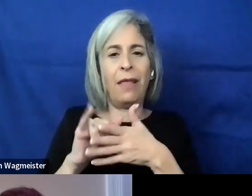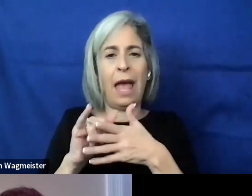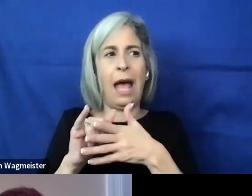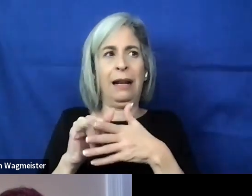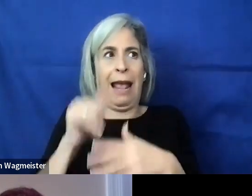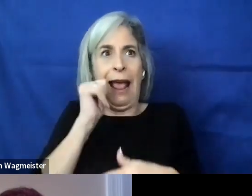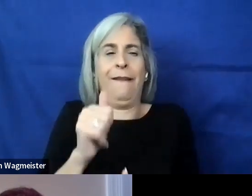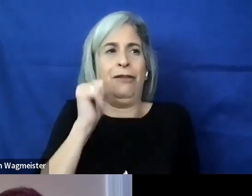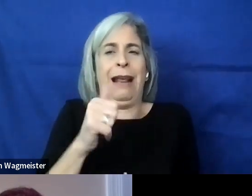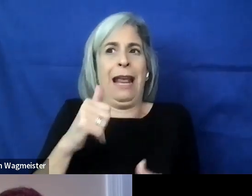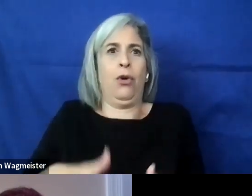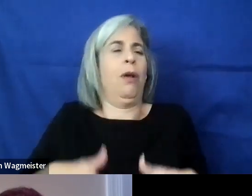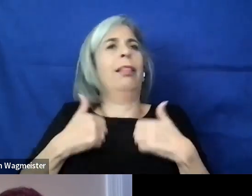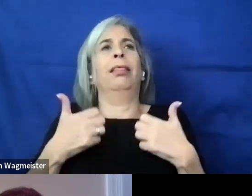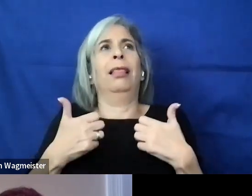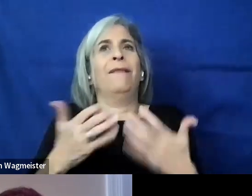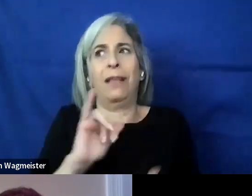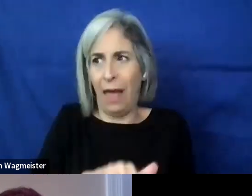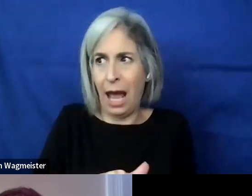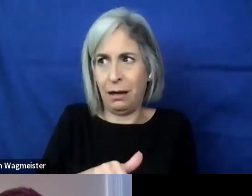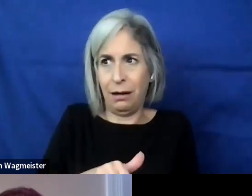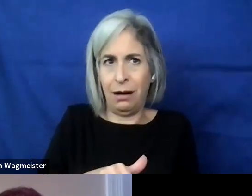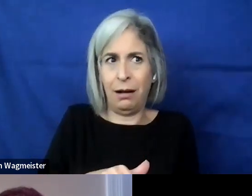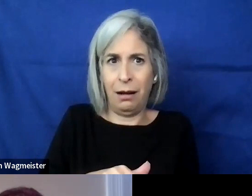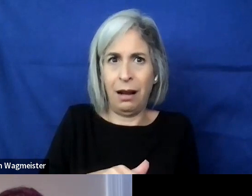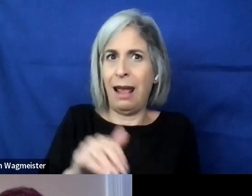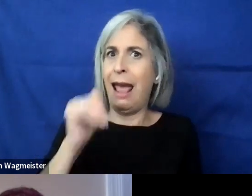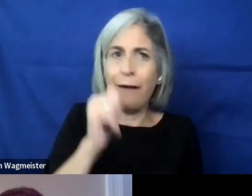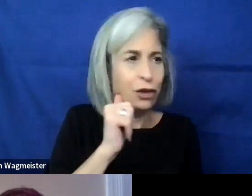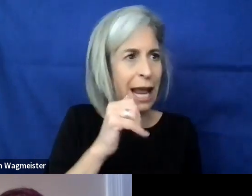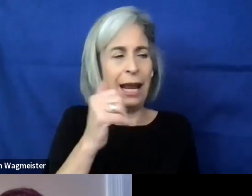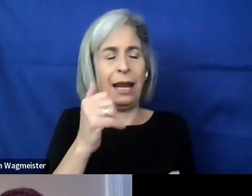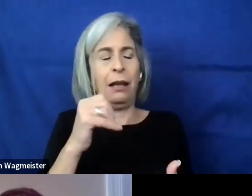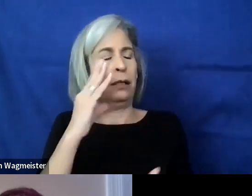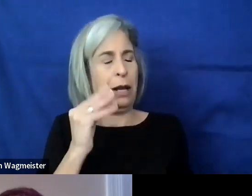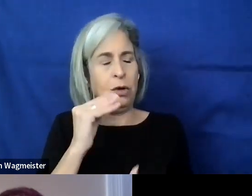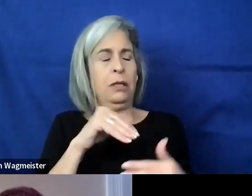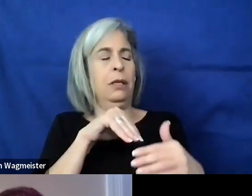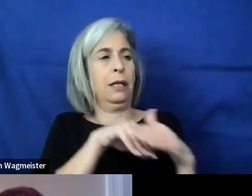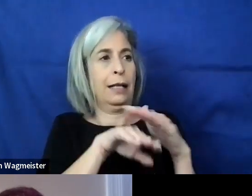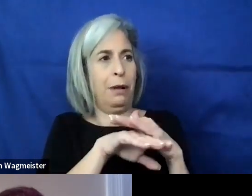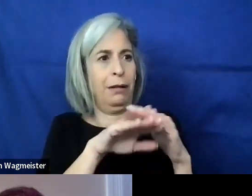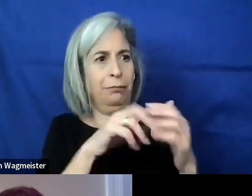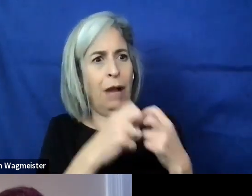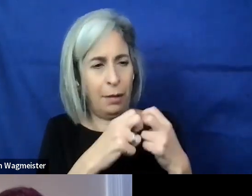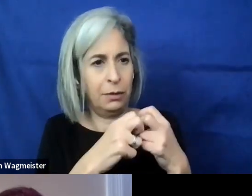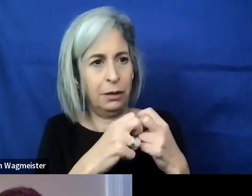They are encountering accessibility issues every day and they have a lot to say to that.